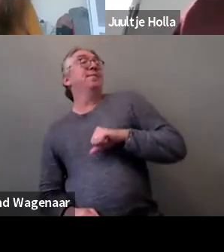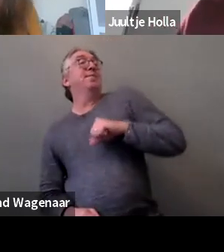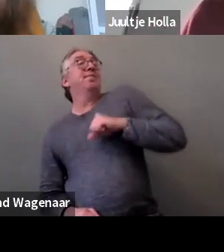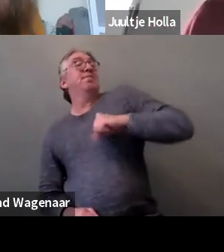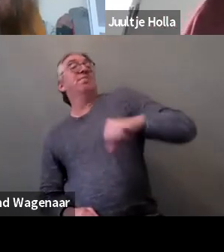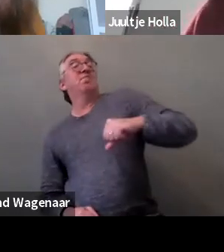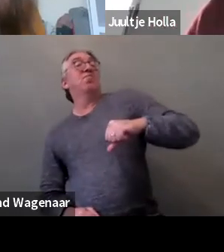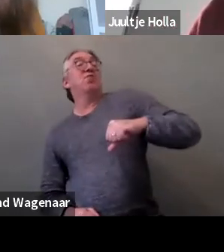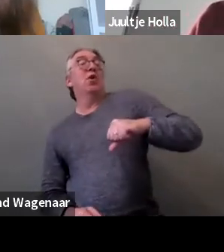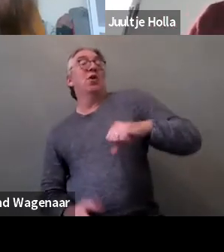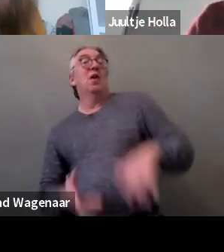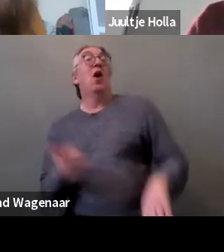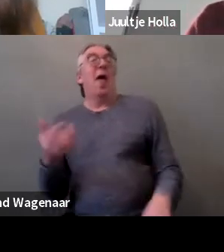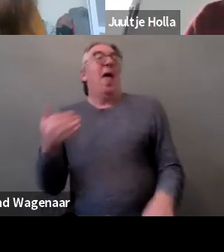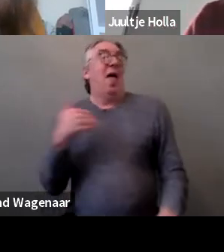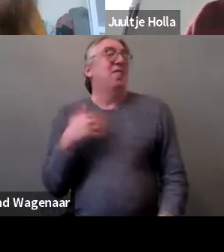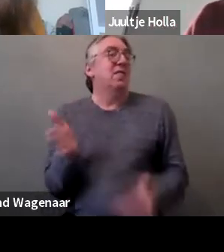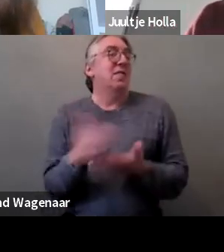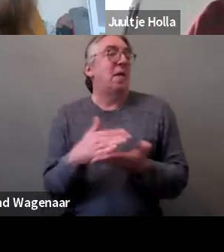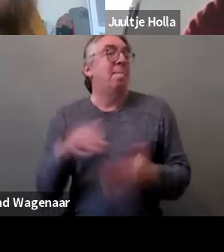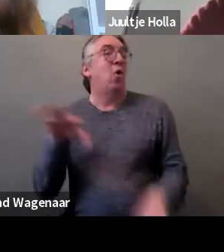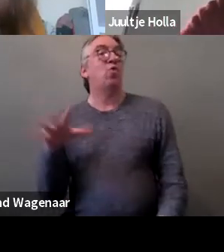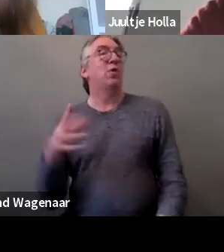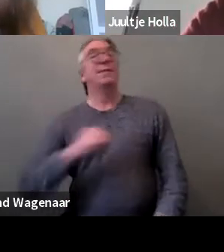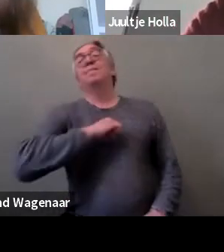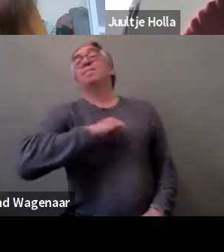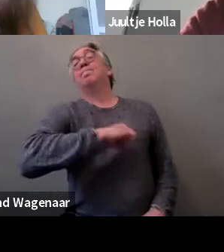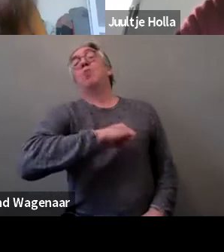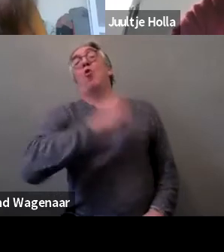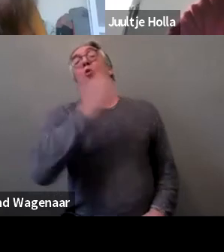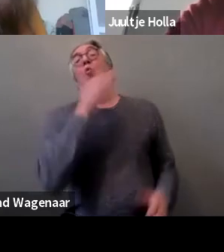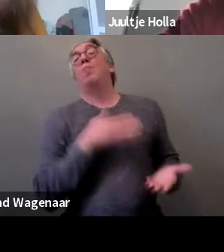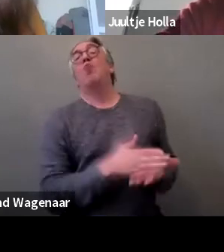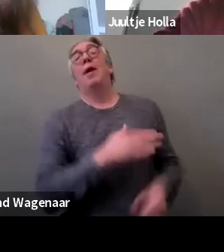but we all know there is resistance to...